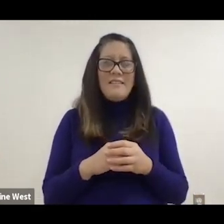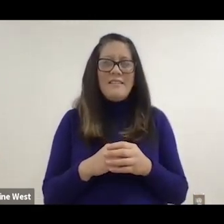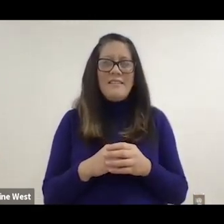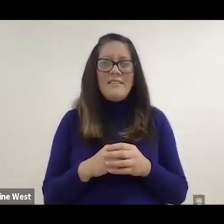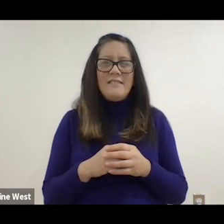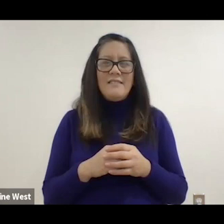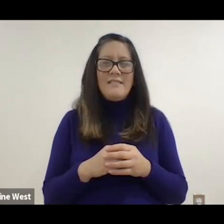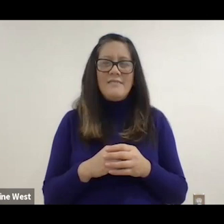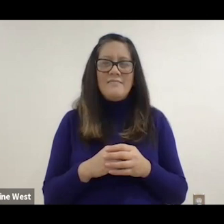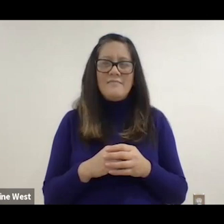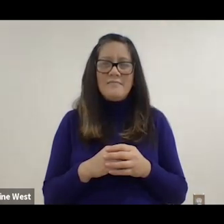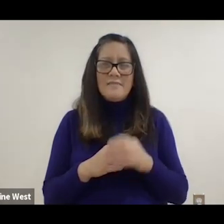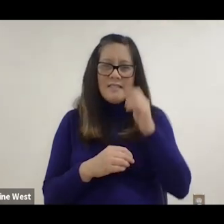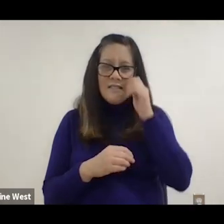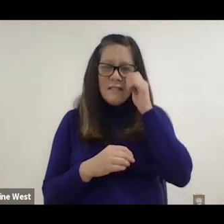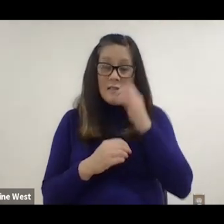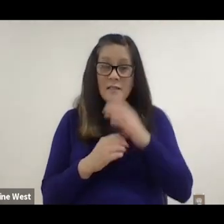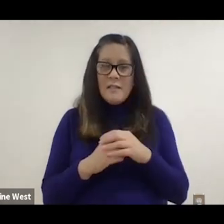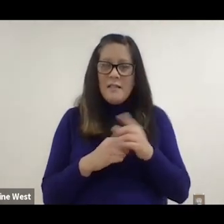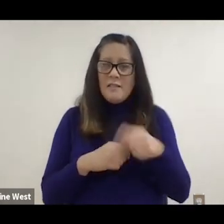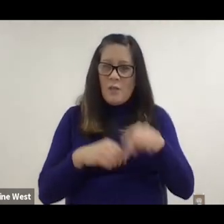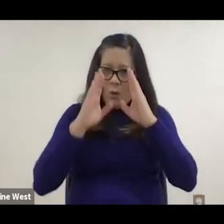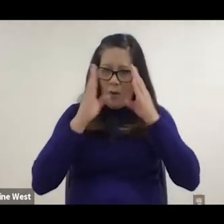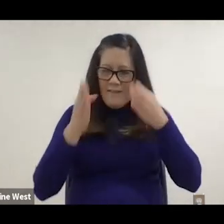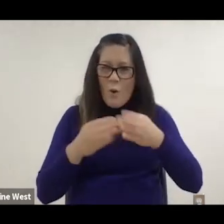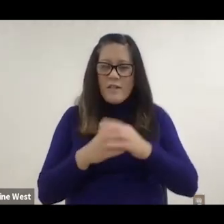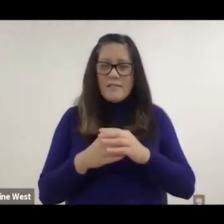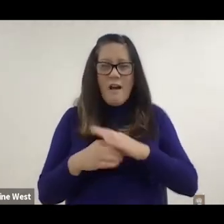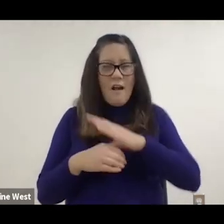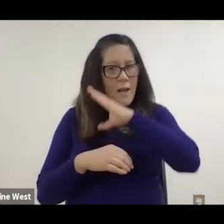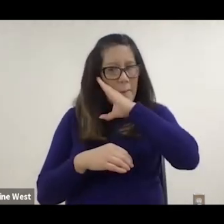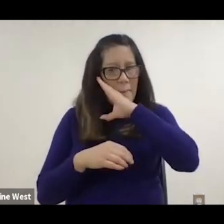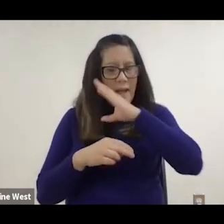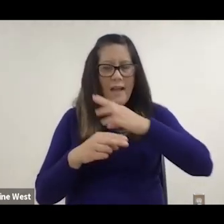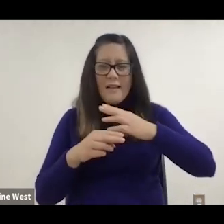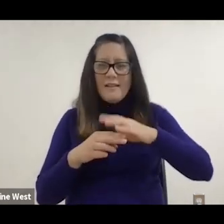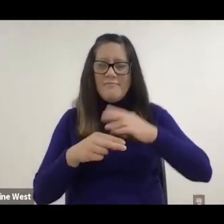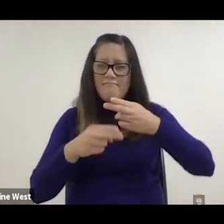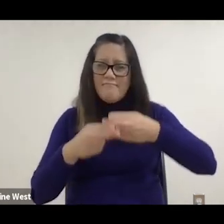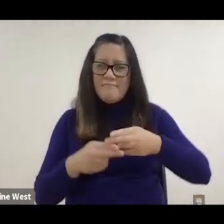is a bed scale that actually fits underneath the feet of the bed.